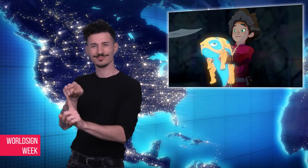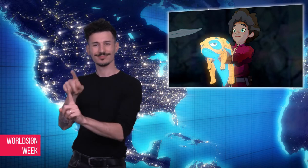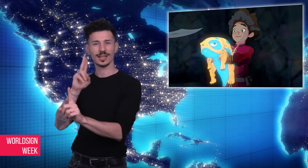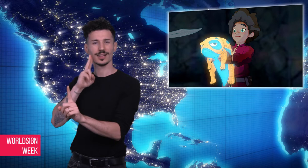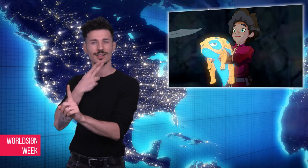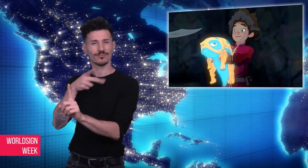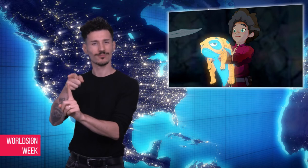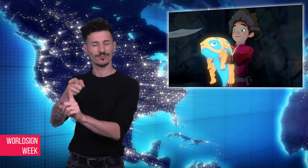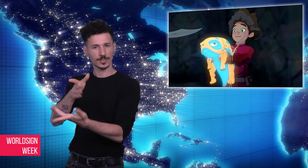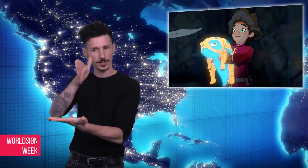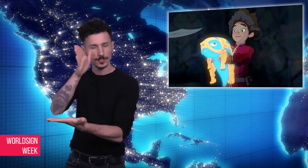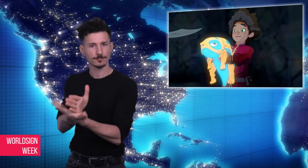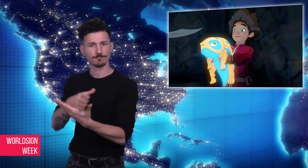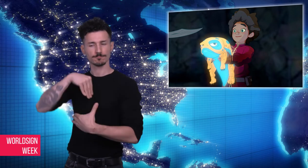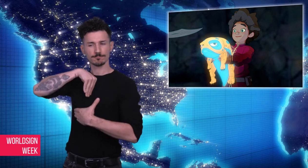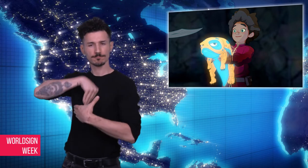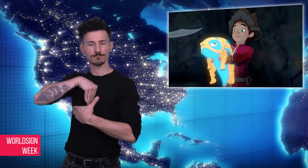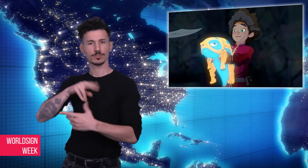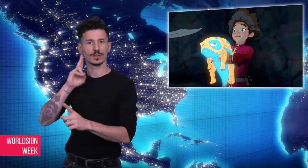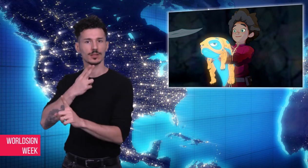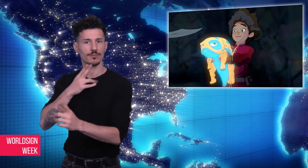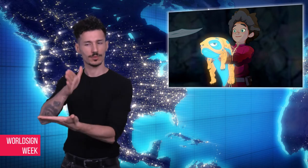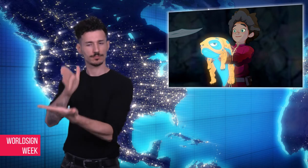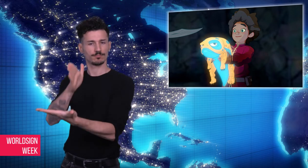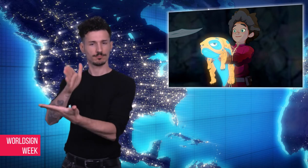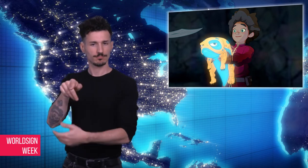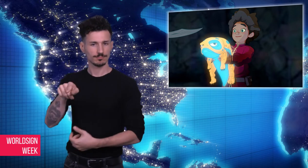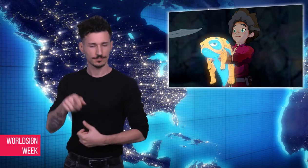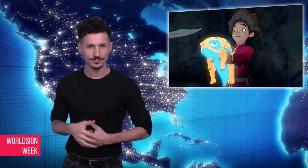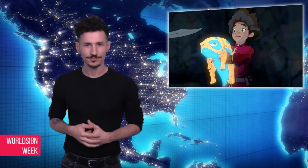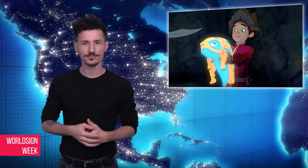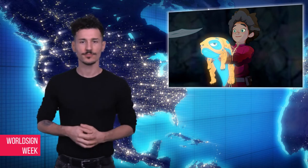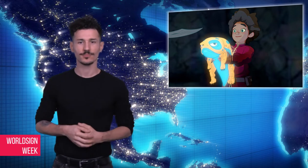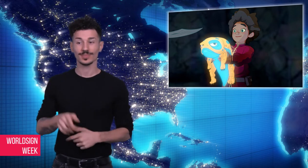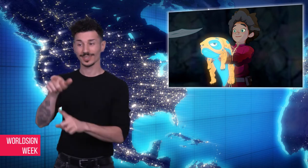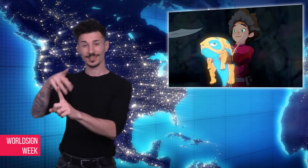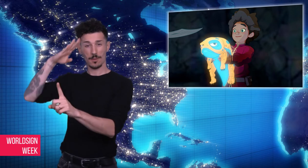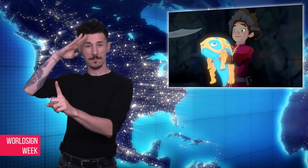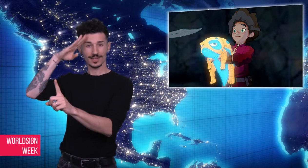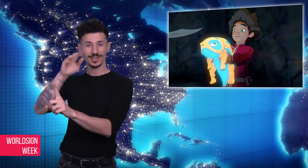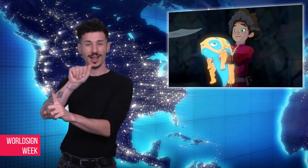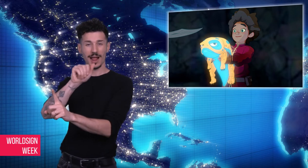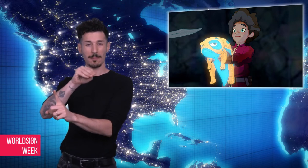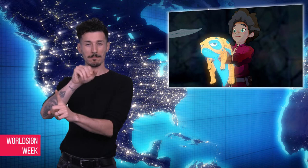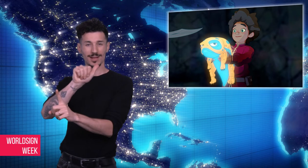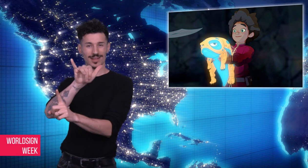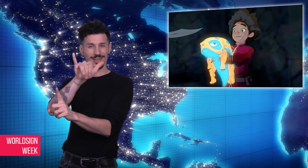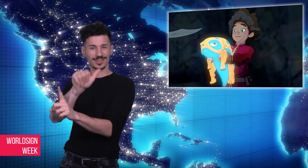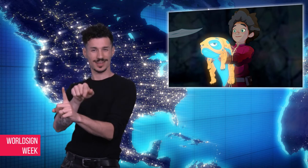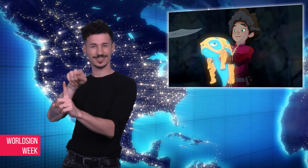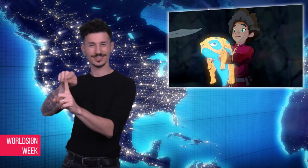understand their experiences so that they could create an